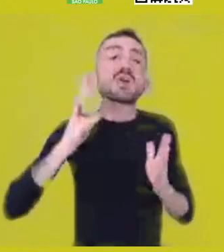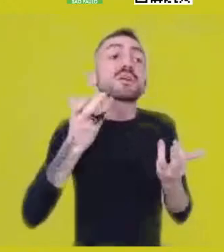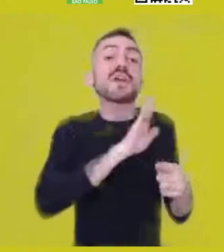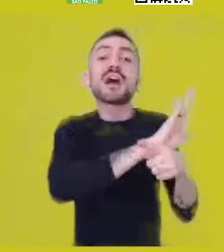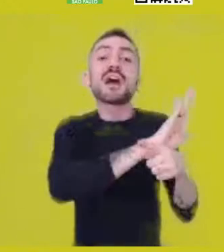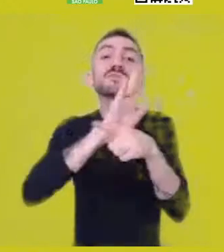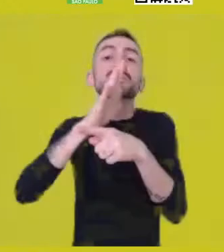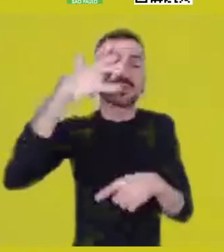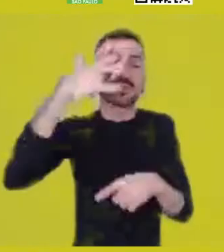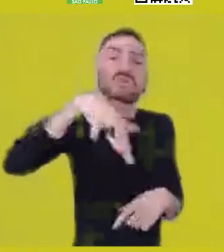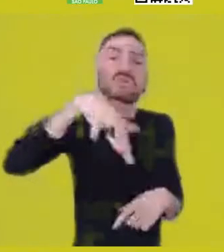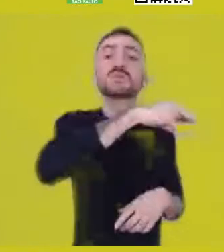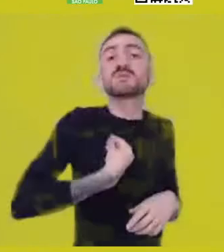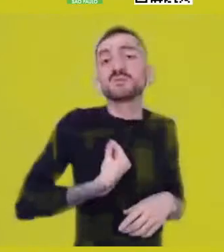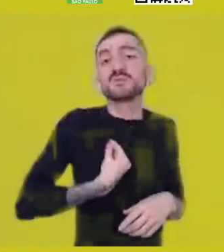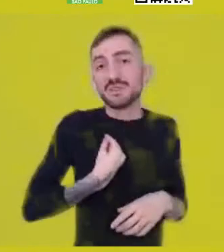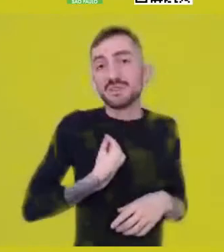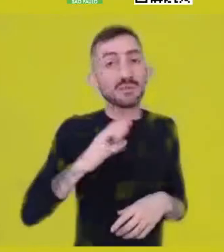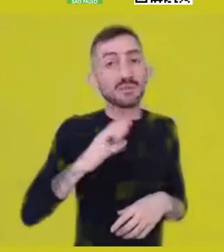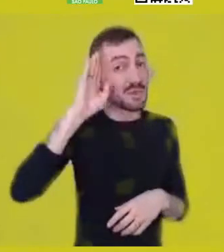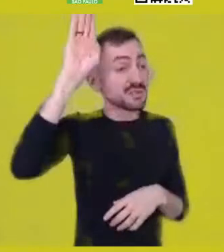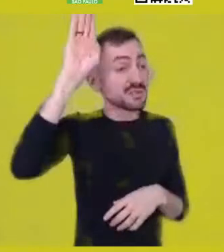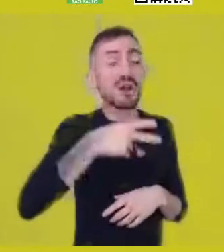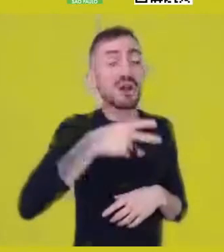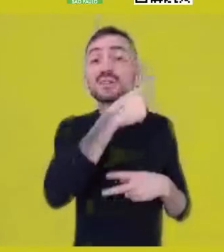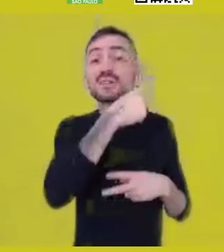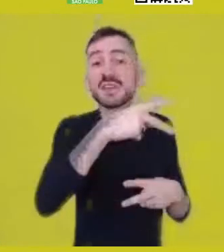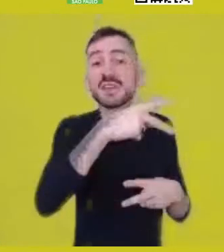and especially of the being’s relation with the world.